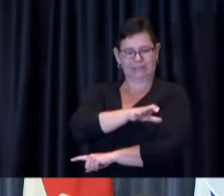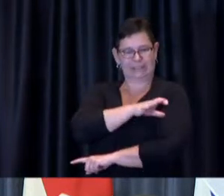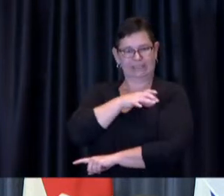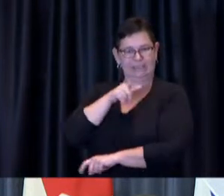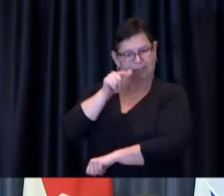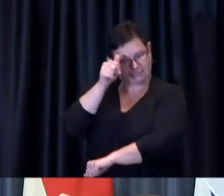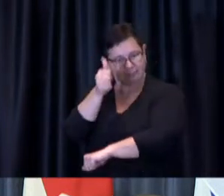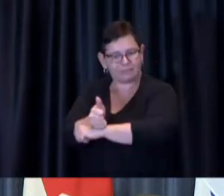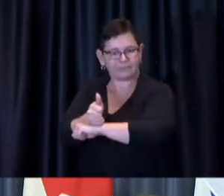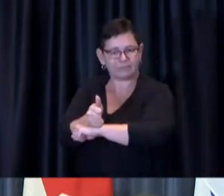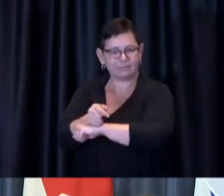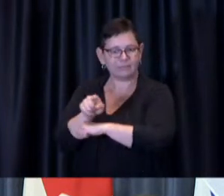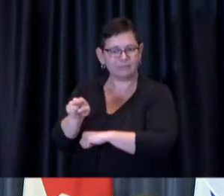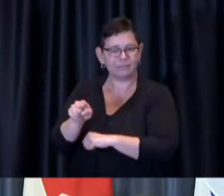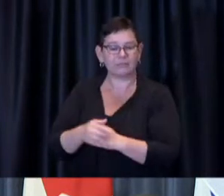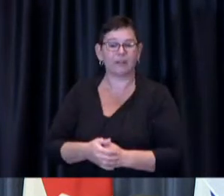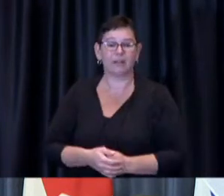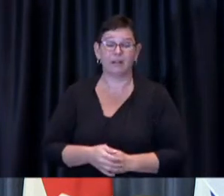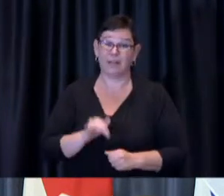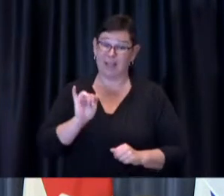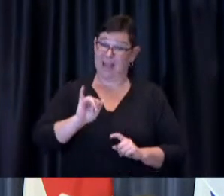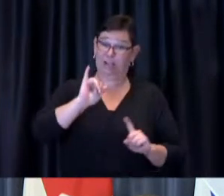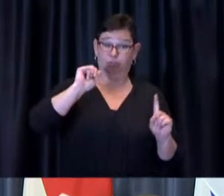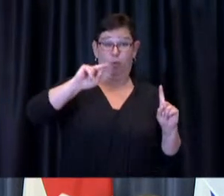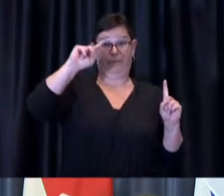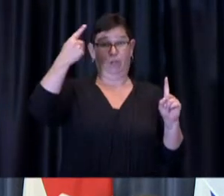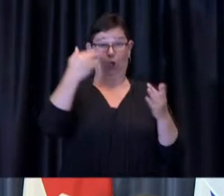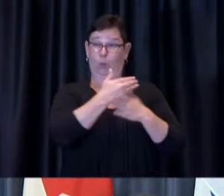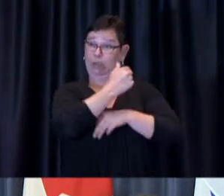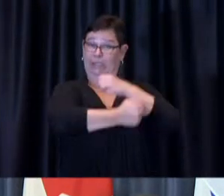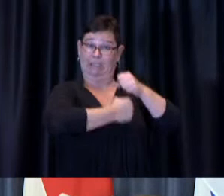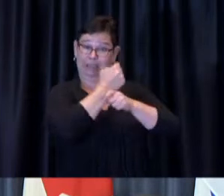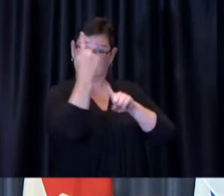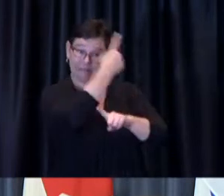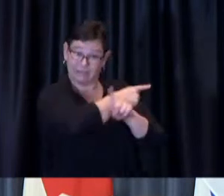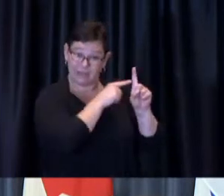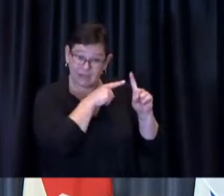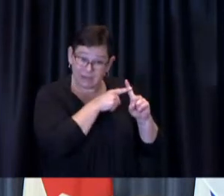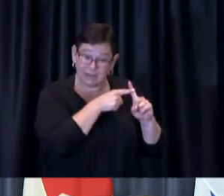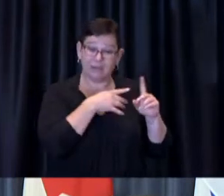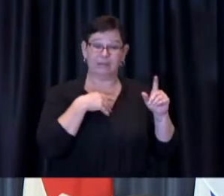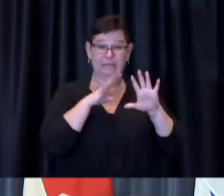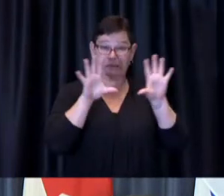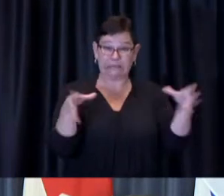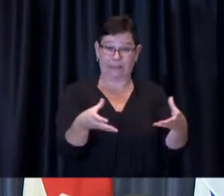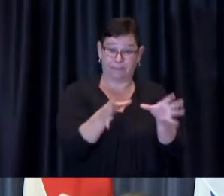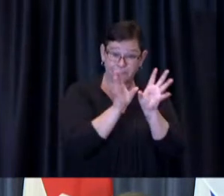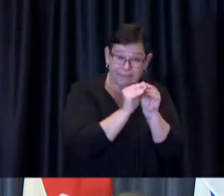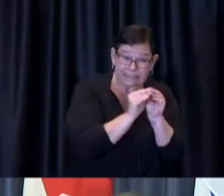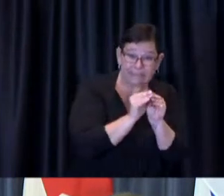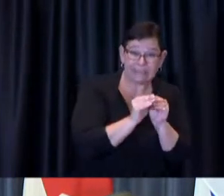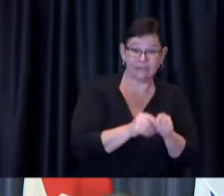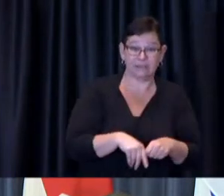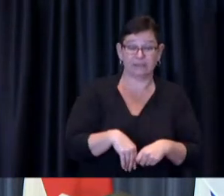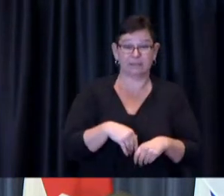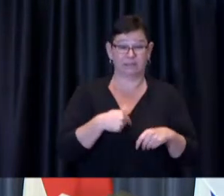our COVID-19 Strategic Command Team convened and our Immunization Task Force went to work the same day.